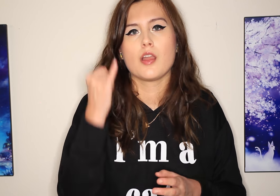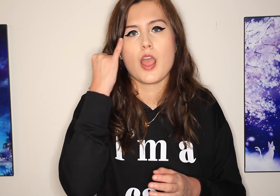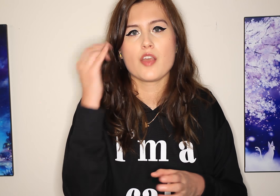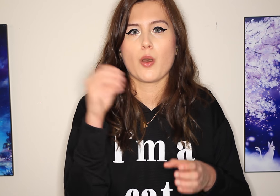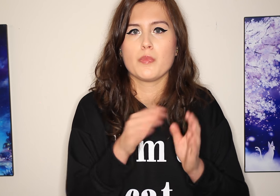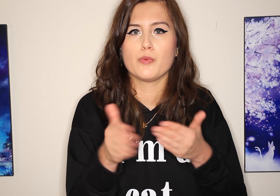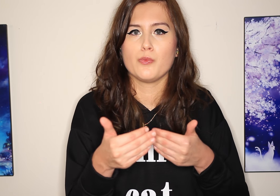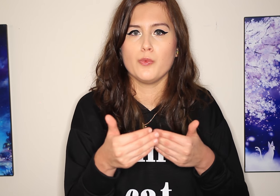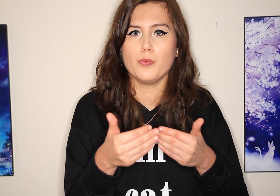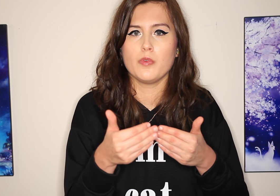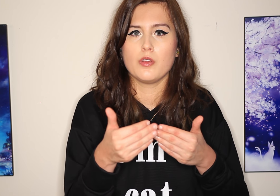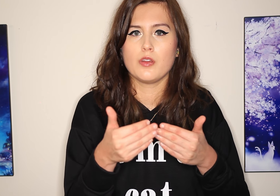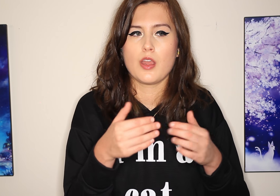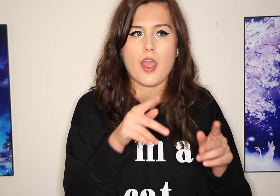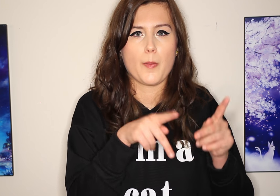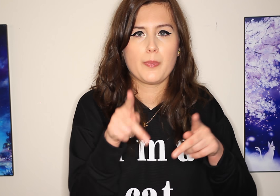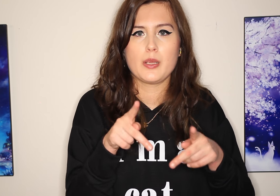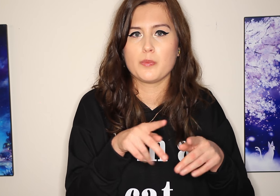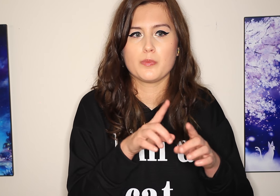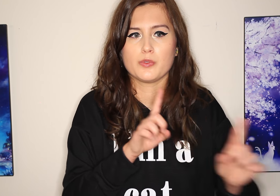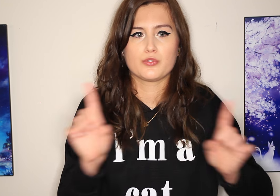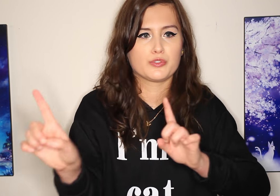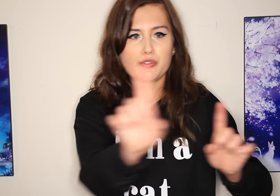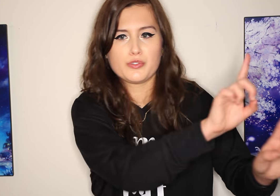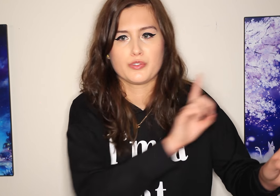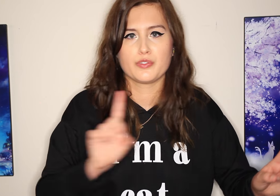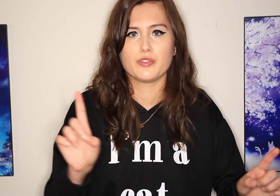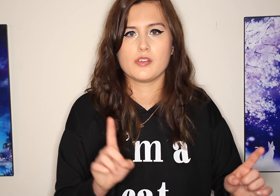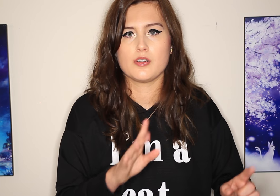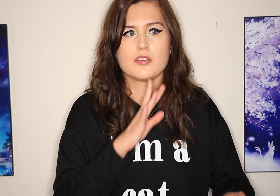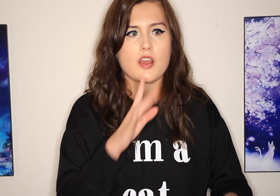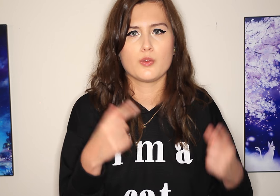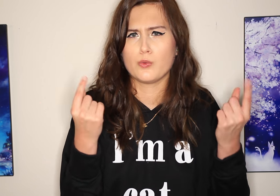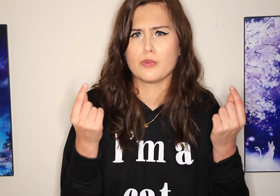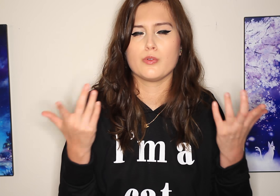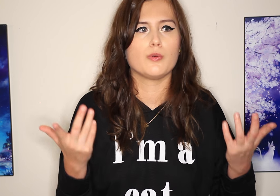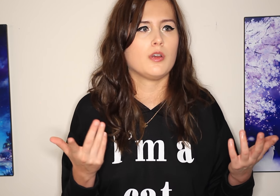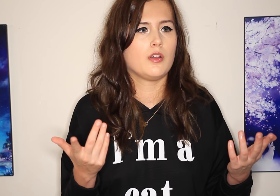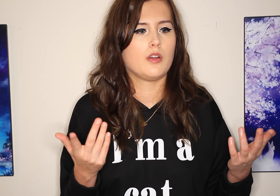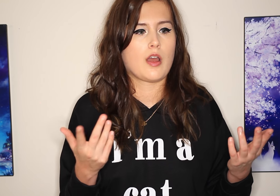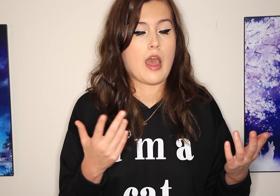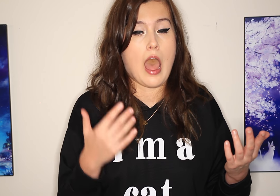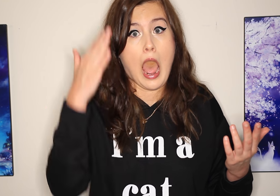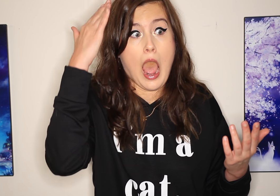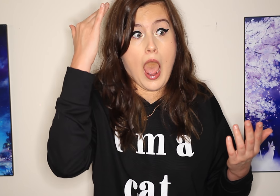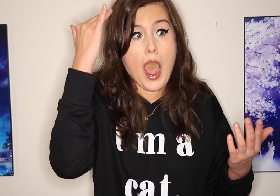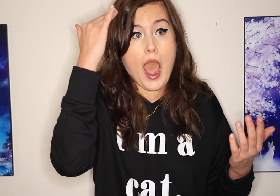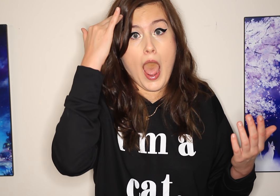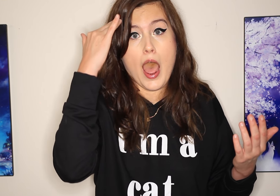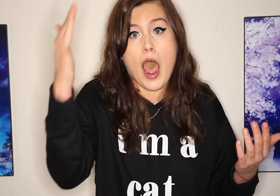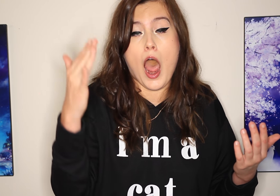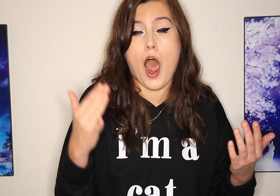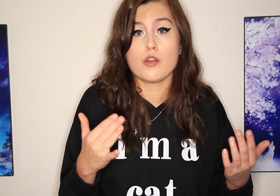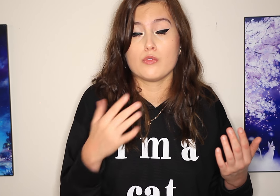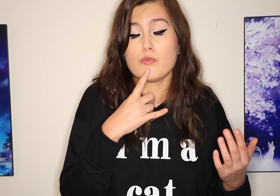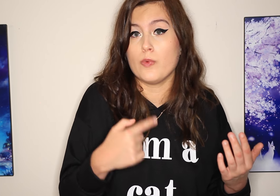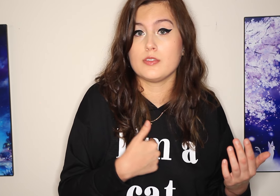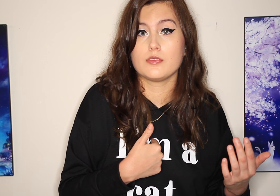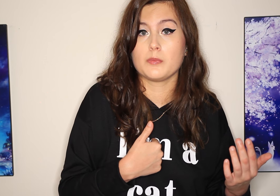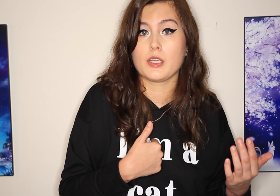If I’m in a room and there’s a bunch of people being told what to do, I don’t know what they’re telling me.